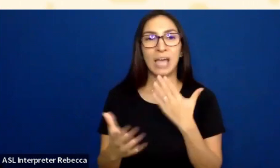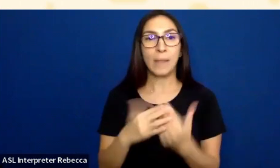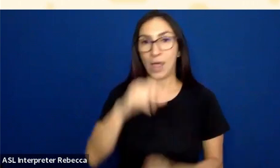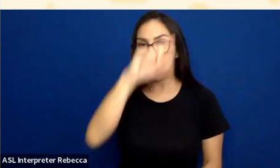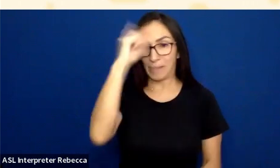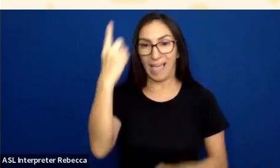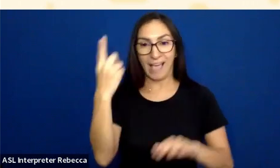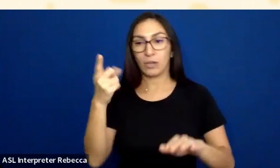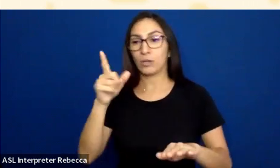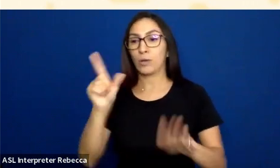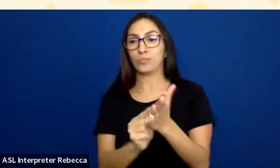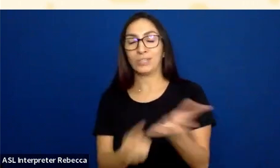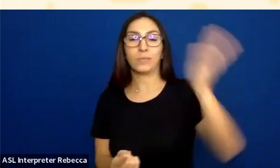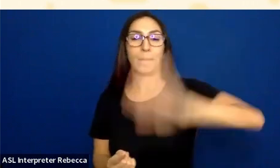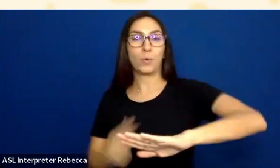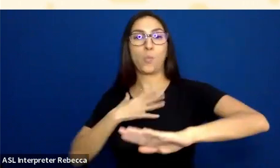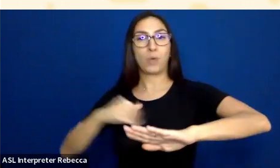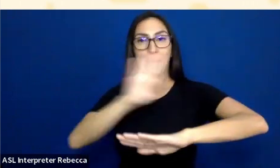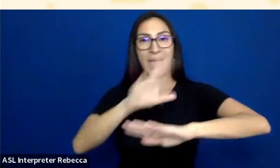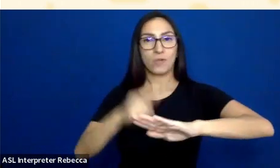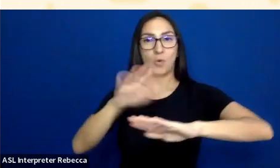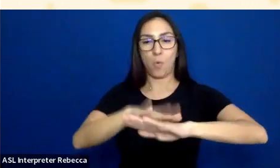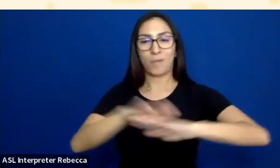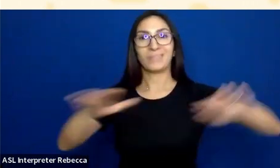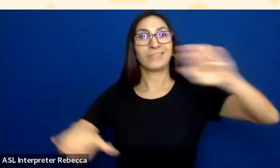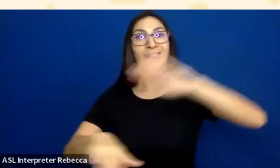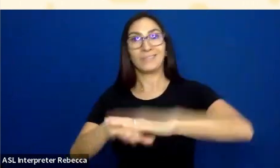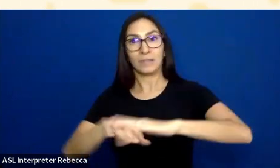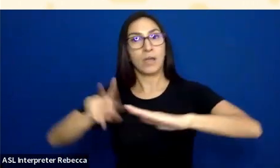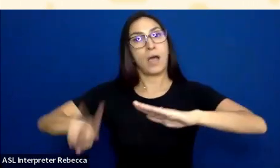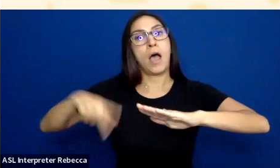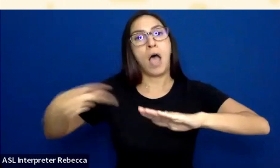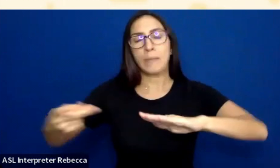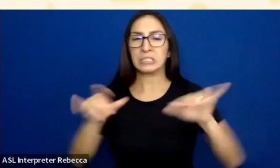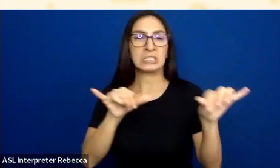it's that same ratio, and that's the case with all of this.